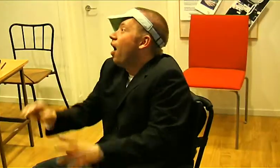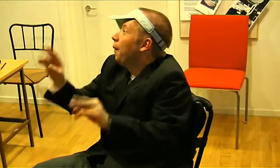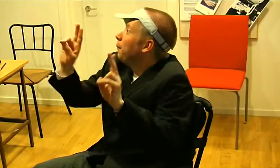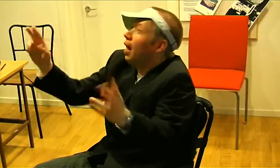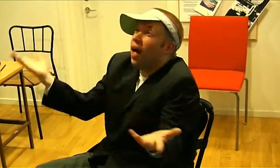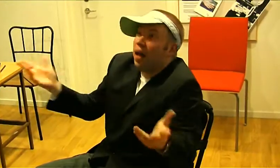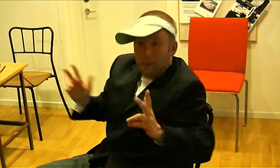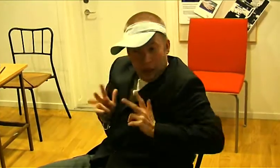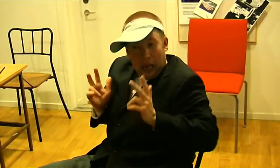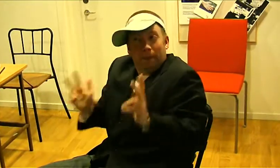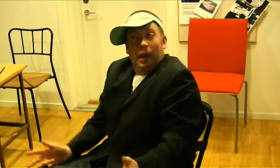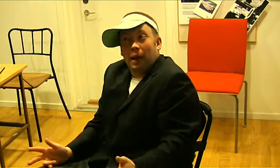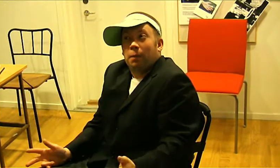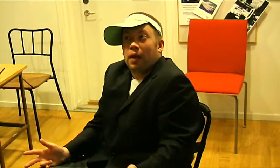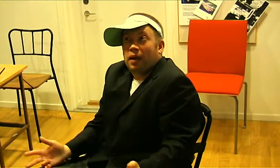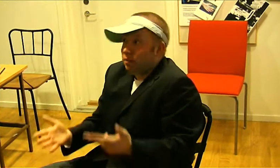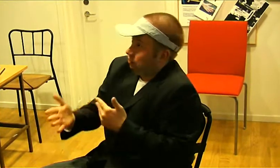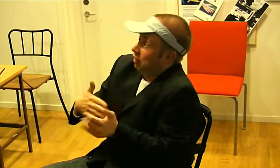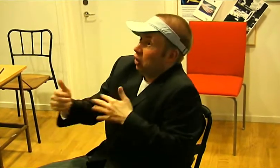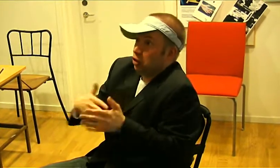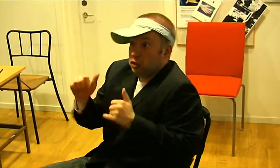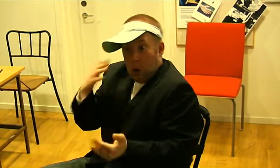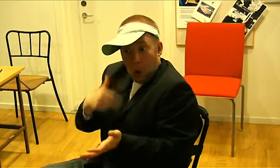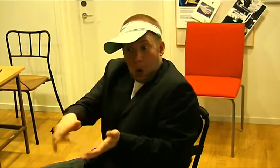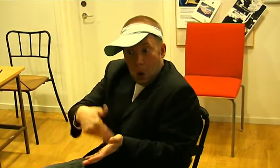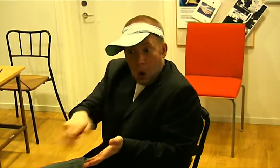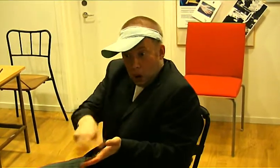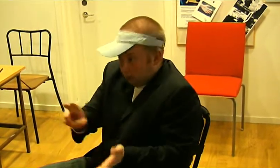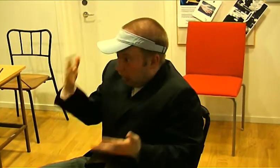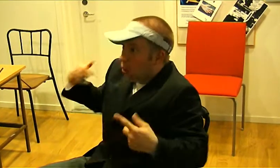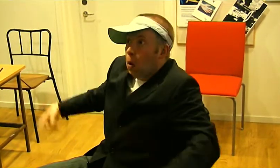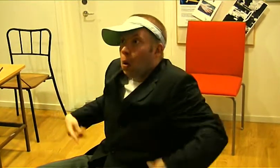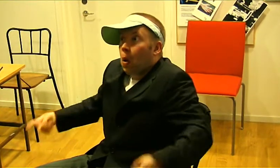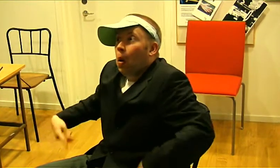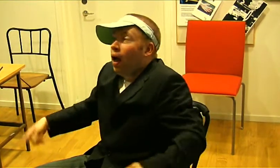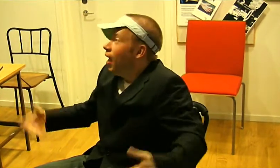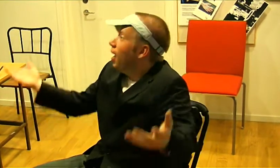This is so easy! Why walk when I can roll?